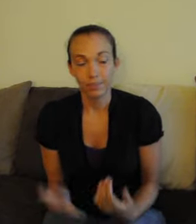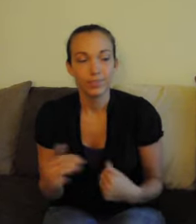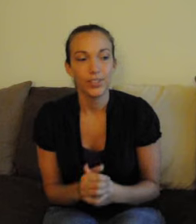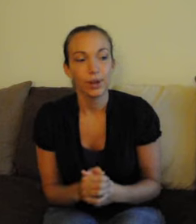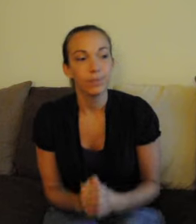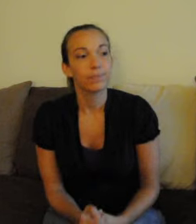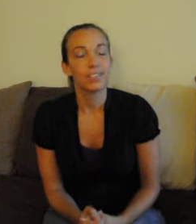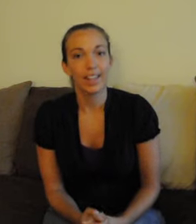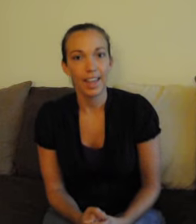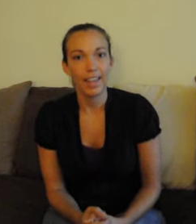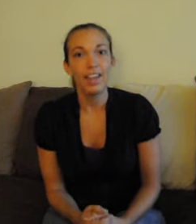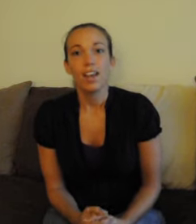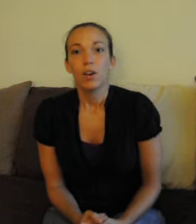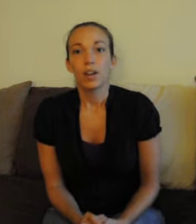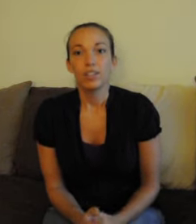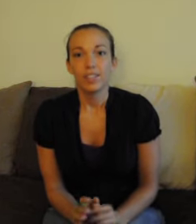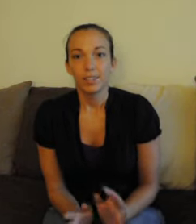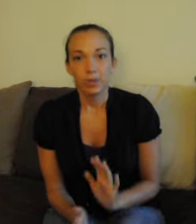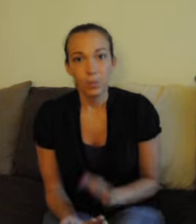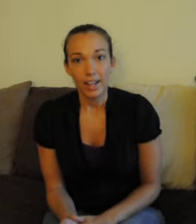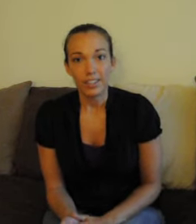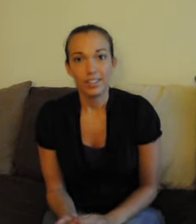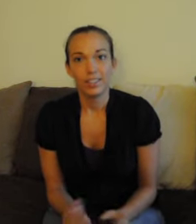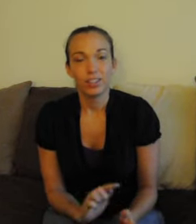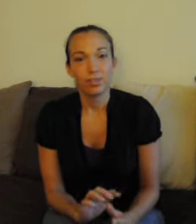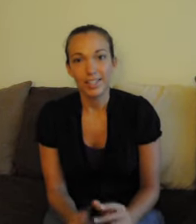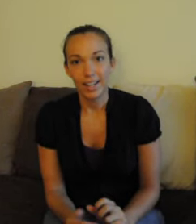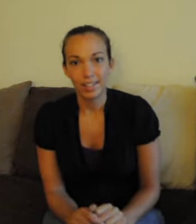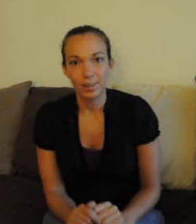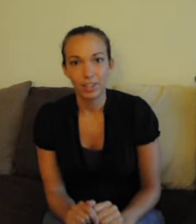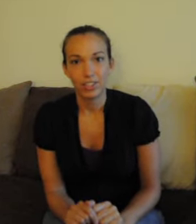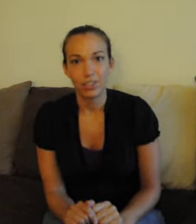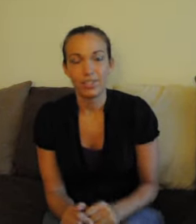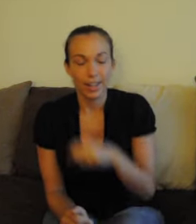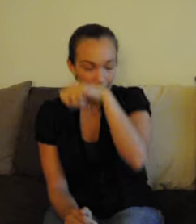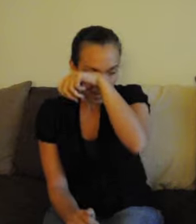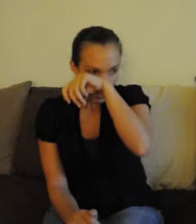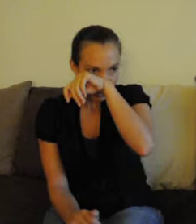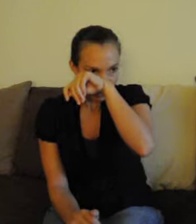Today we are going to do the sign for "what" There are going to be three signs that I will be showing you.